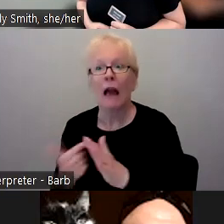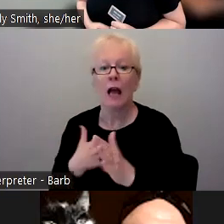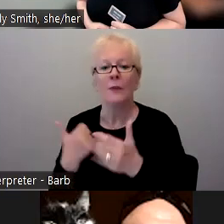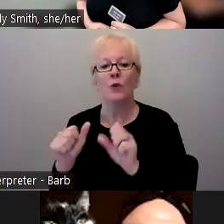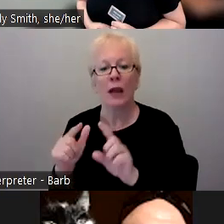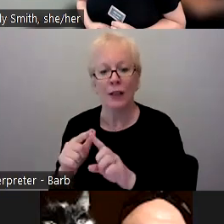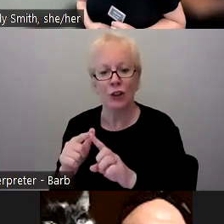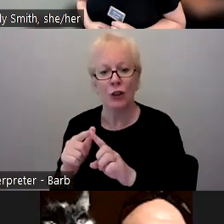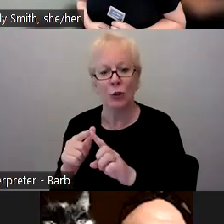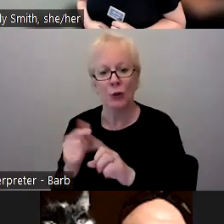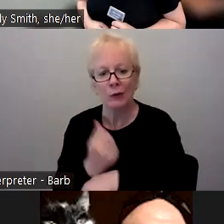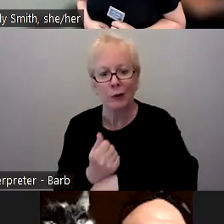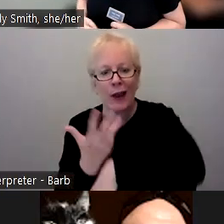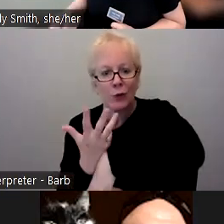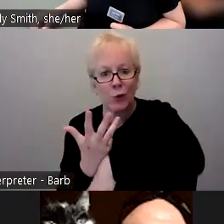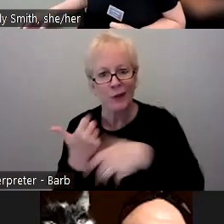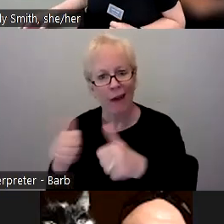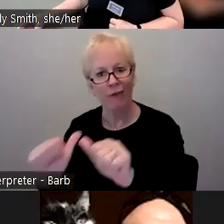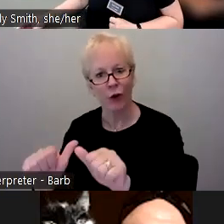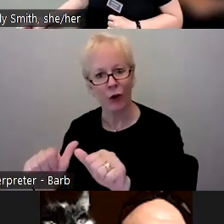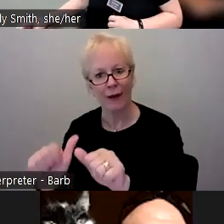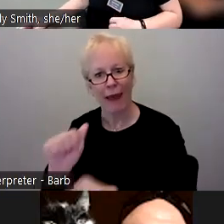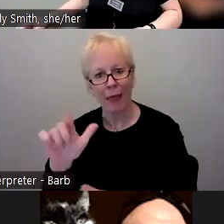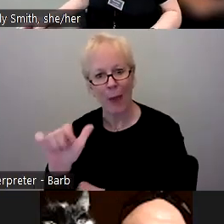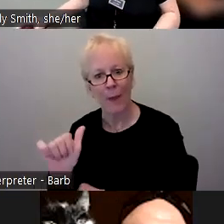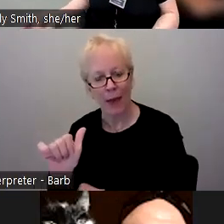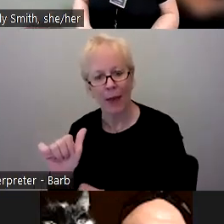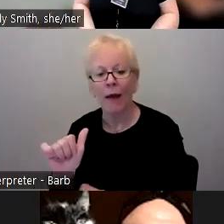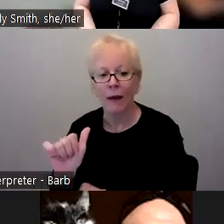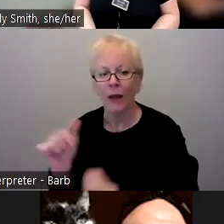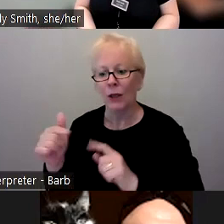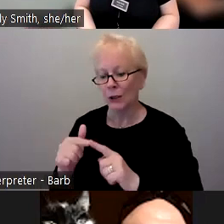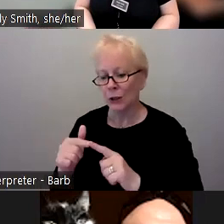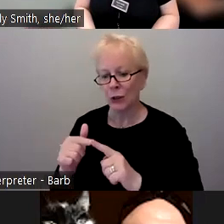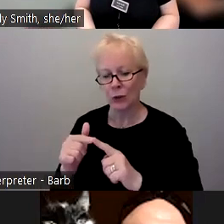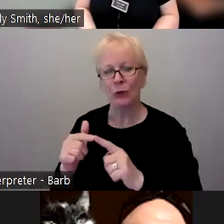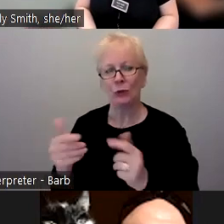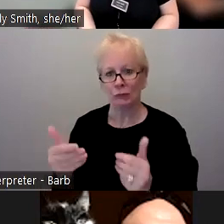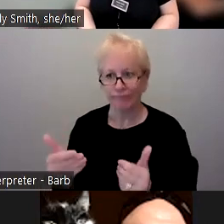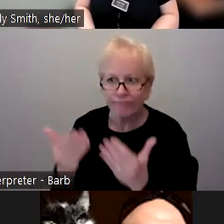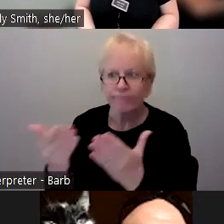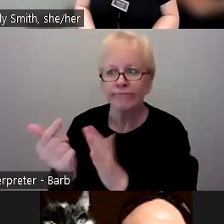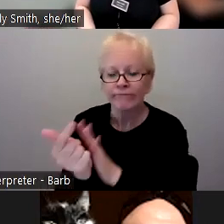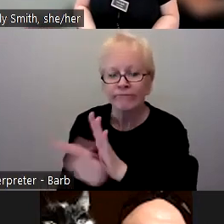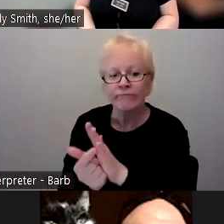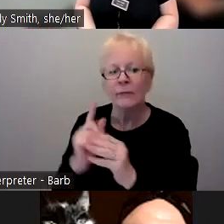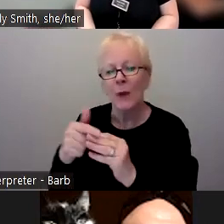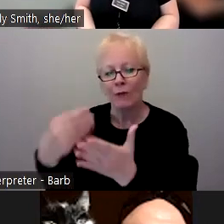effort in Alabama started to get some legislation around funding for OER because funding is